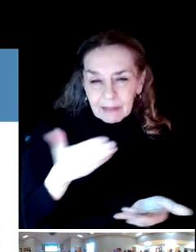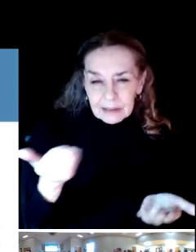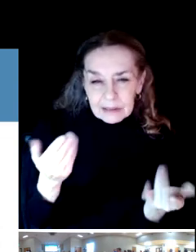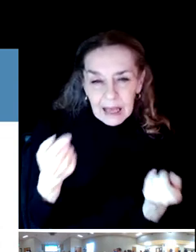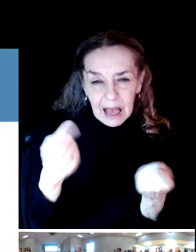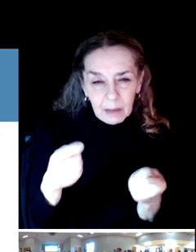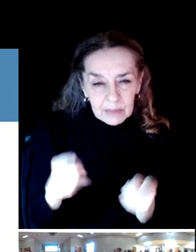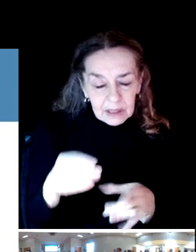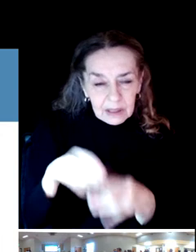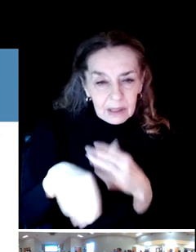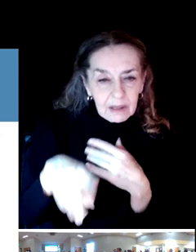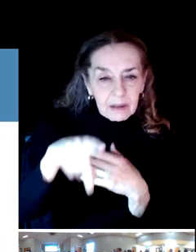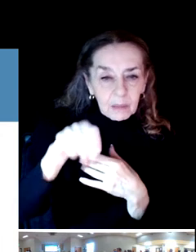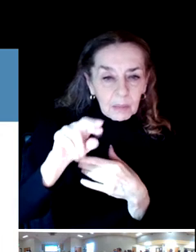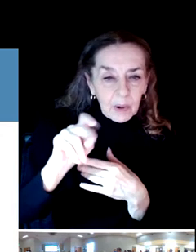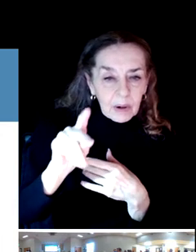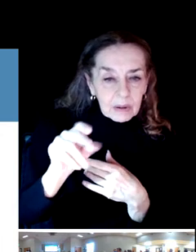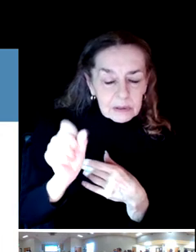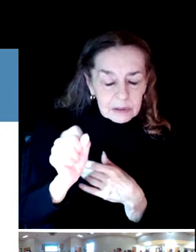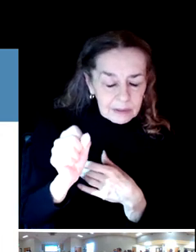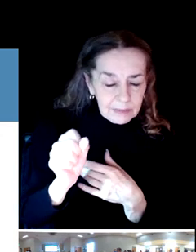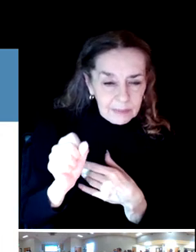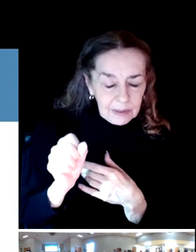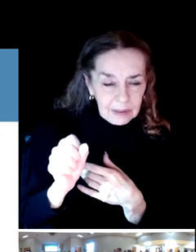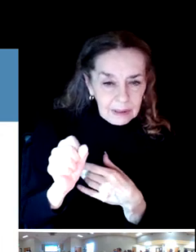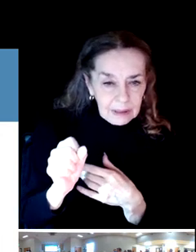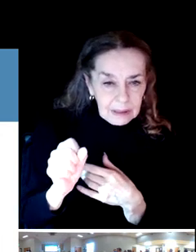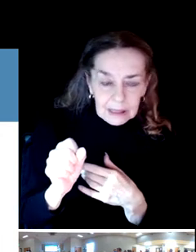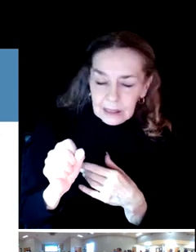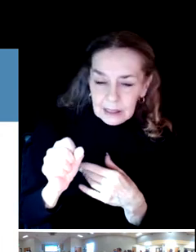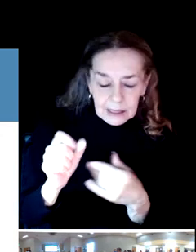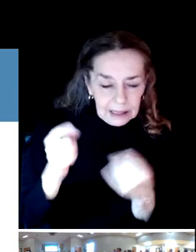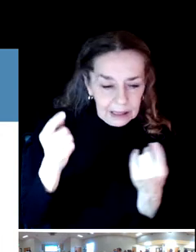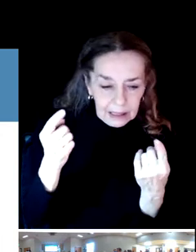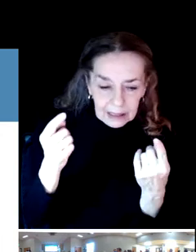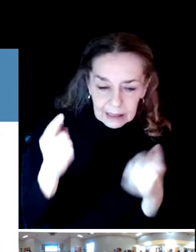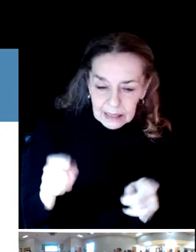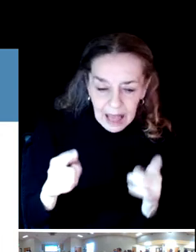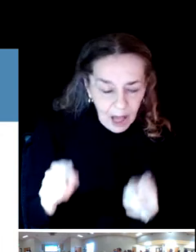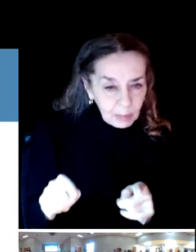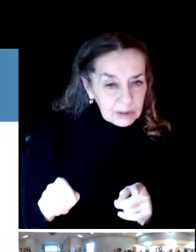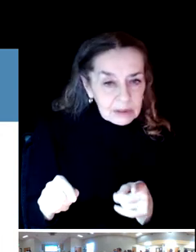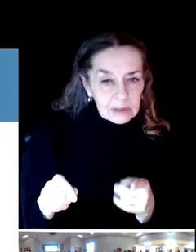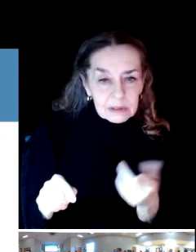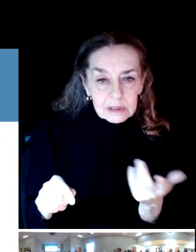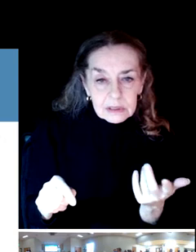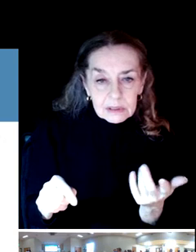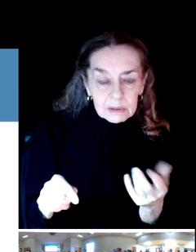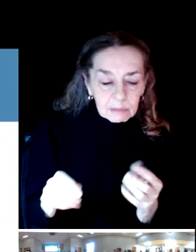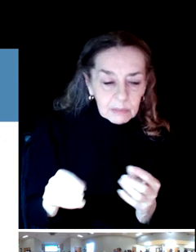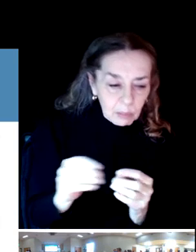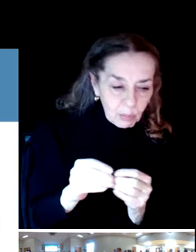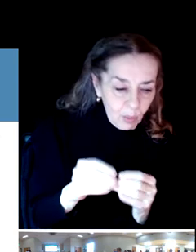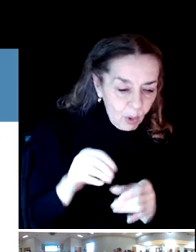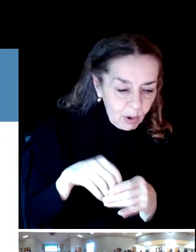It's absolutely occurs to me, you know, all up and down the in the valley here, it's unfortunate